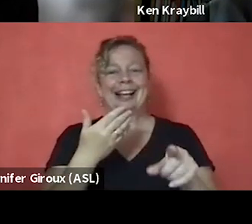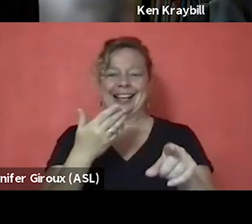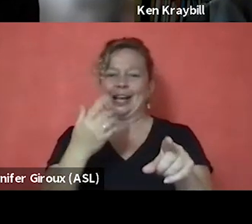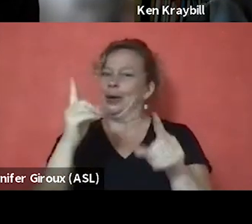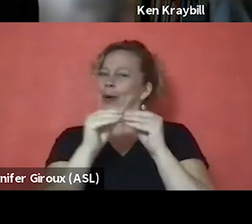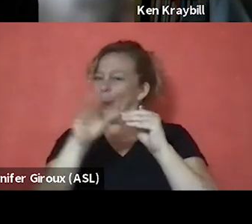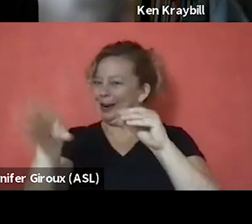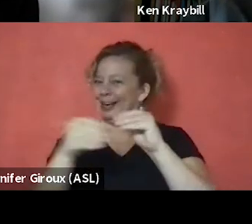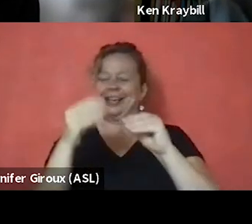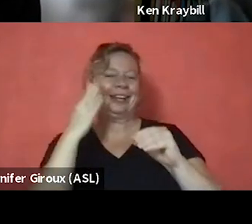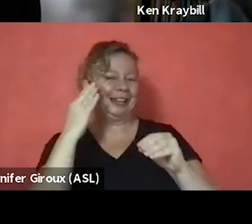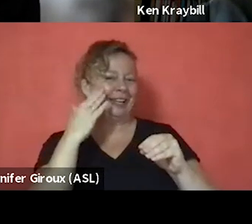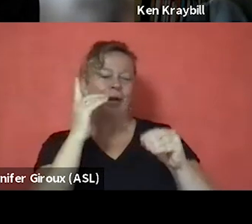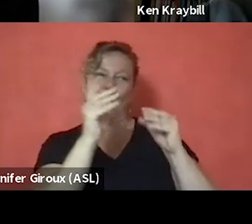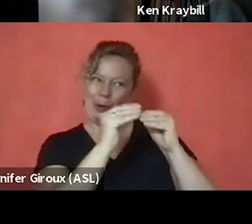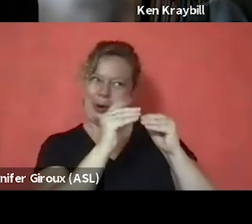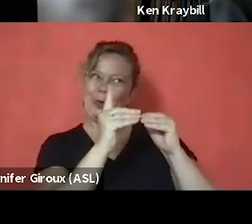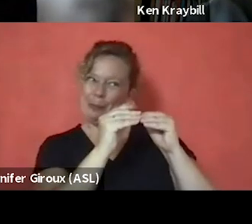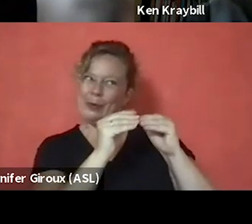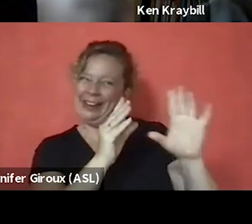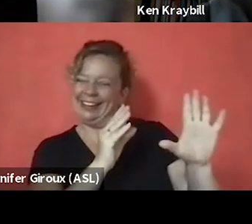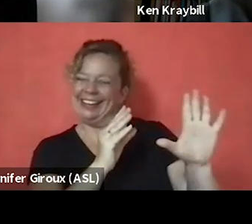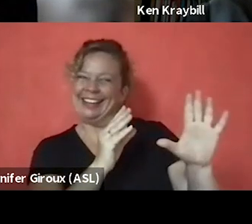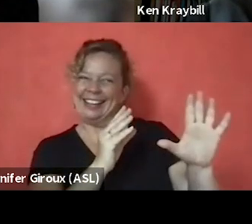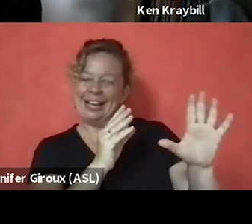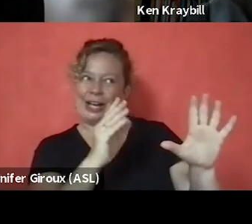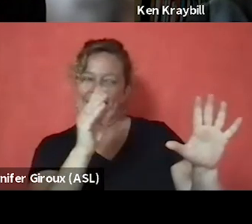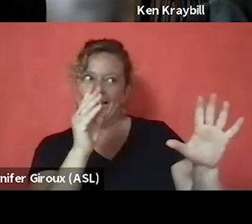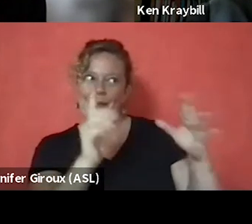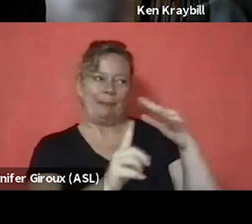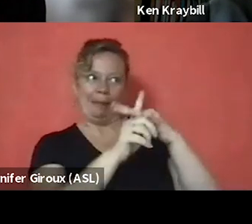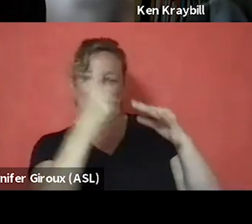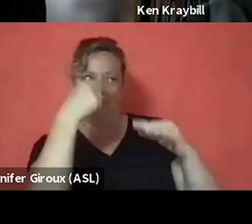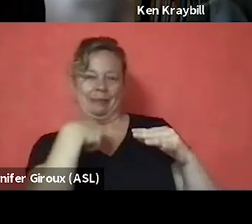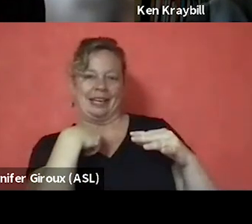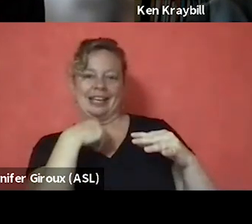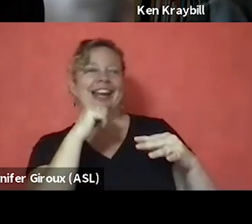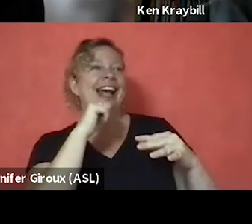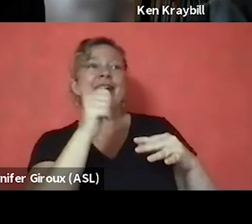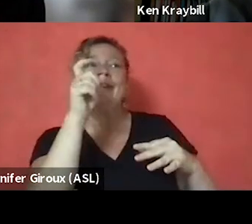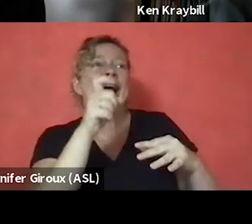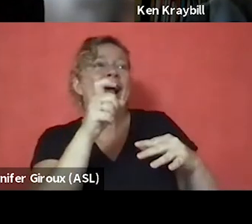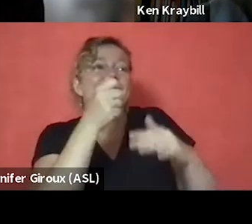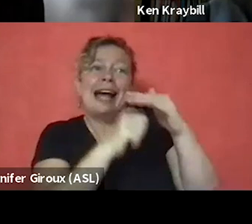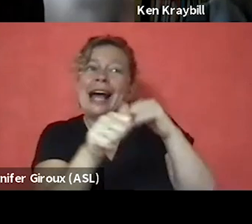'Cause you know we gonna go one more for this. Because what came up for me was I no longer had to hide. I'd hid my whole life.